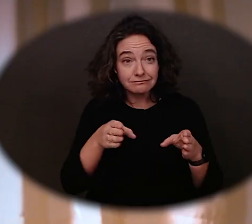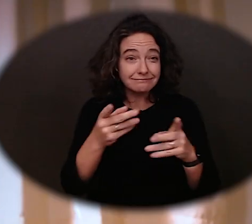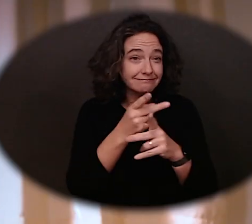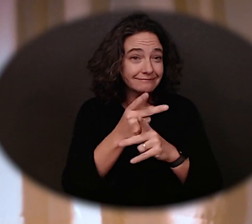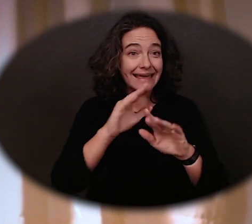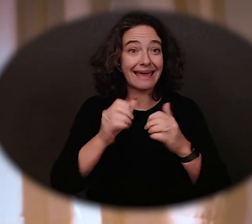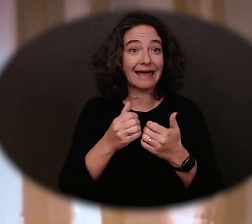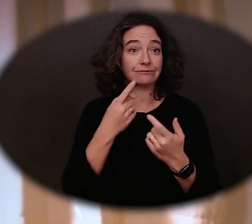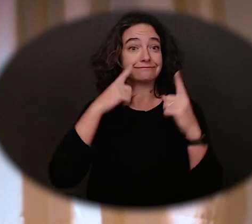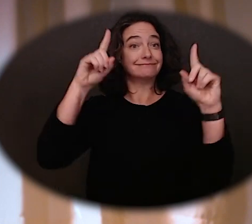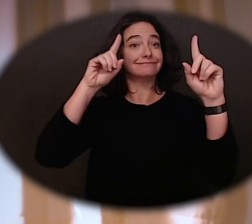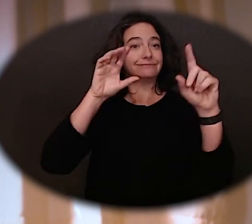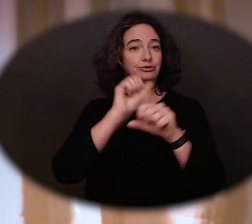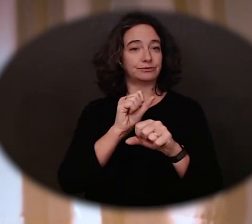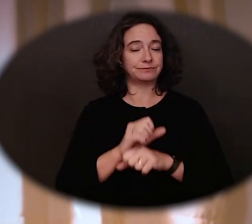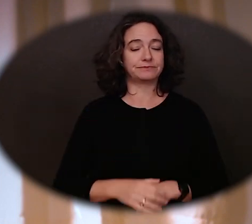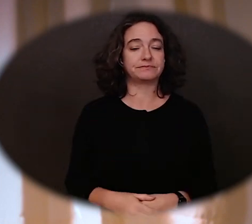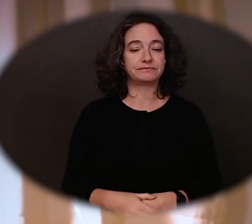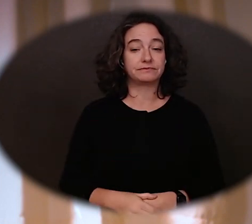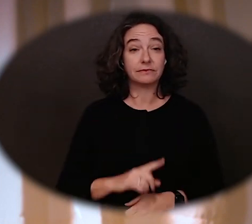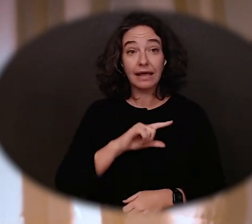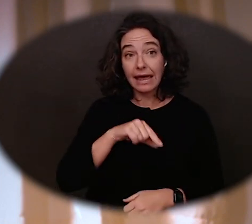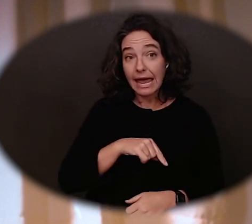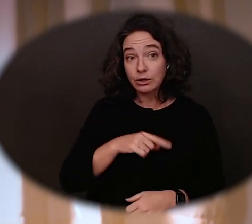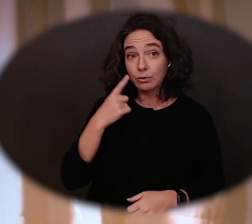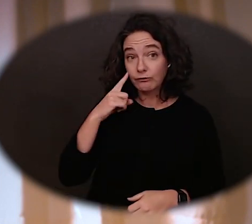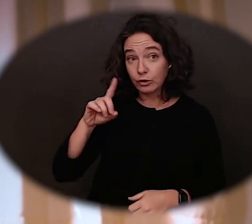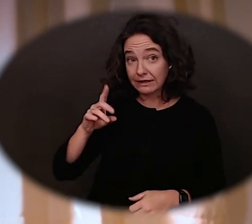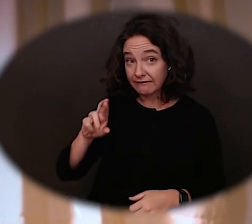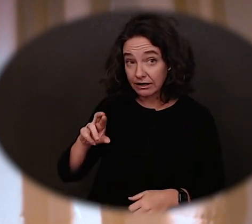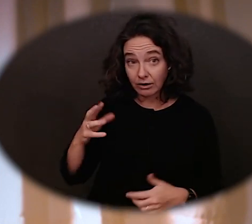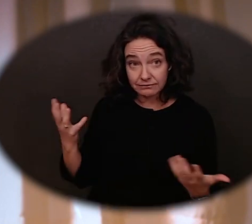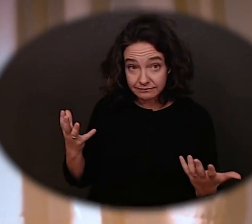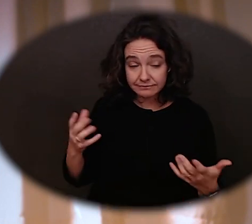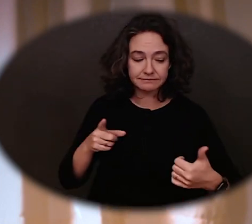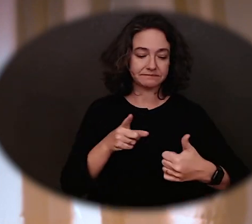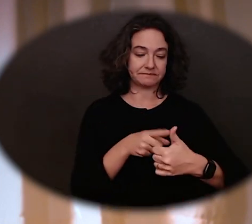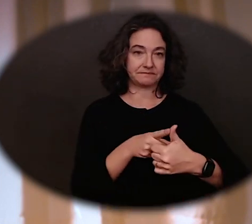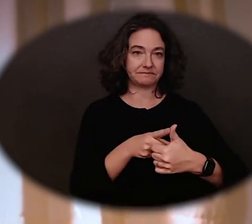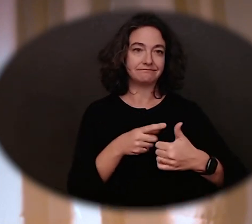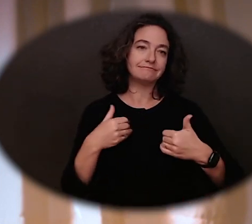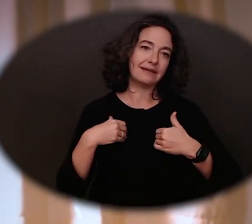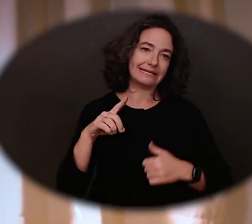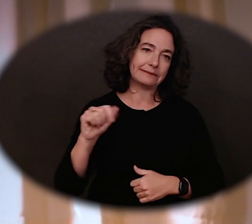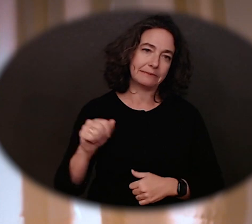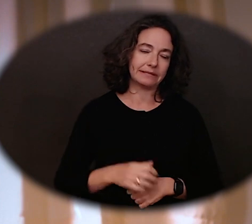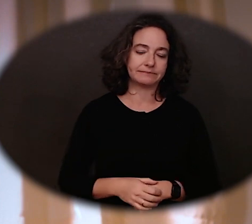You may be eligible to receive DVR services if: one, you have a disability. There are many different types